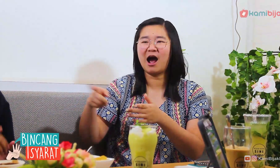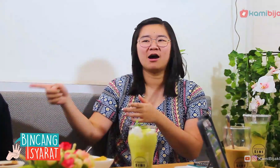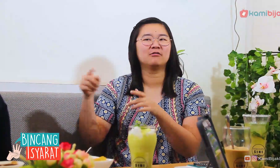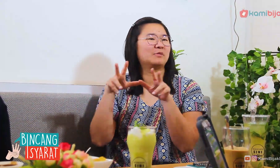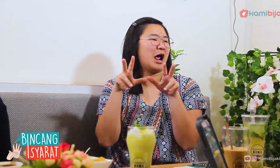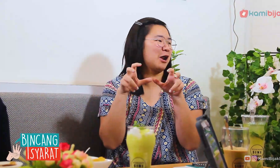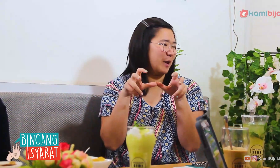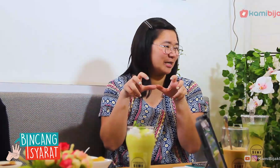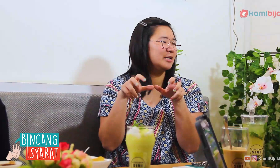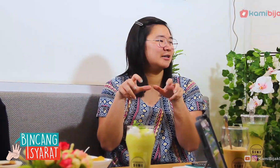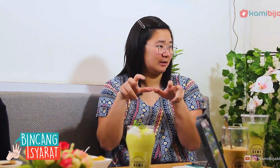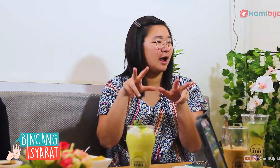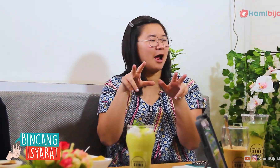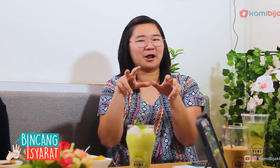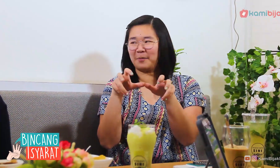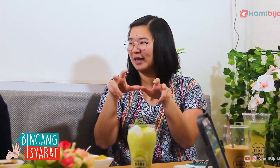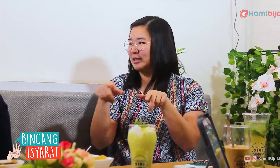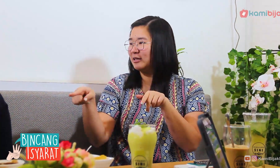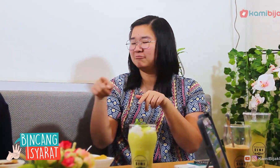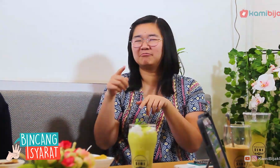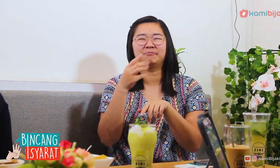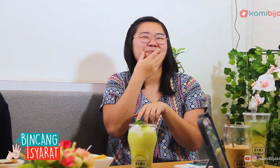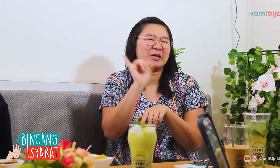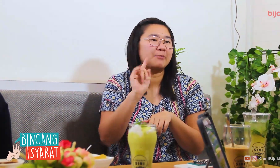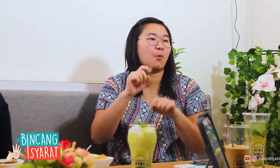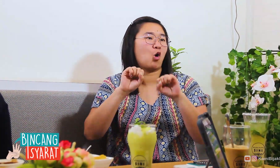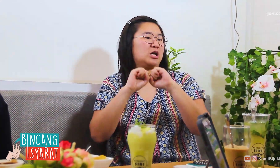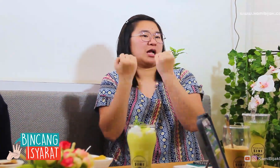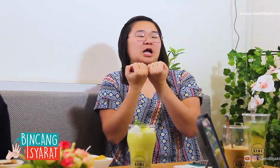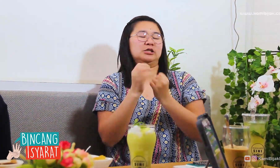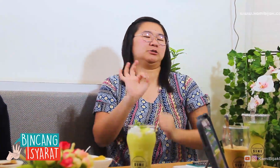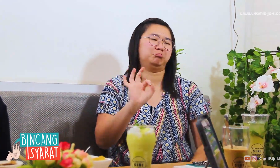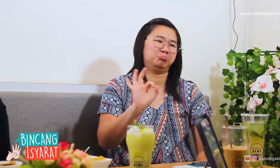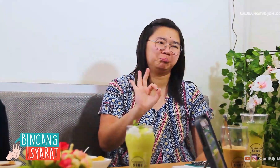Now LRBI is similar to that, but not an organization.